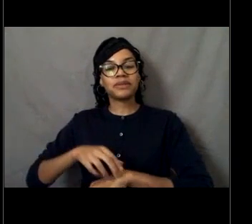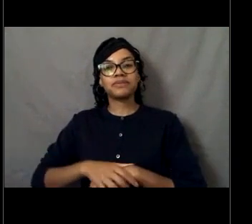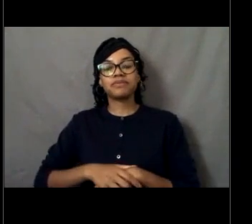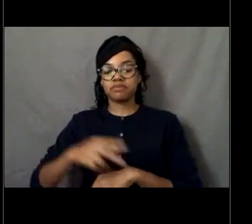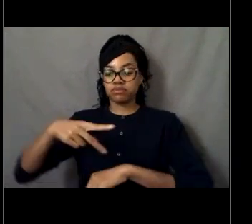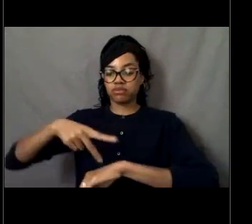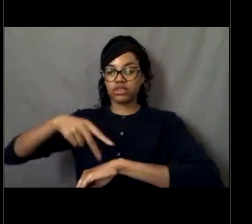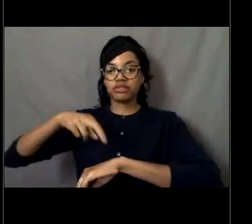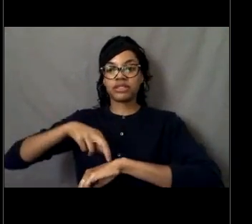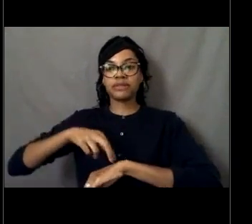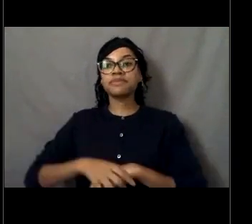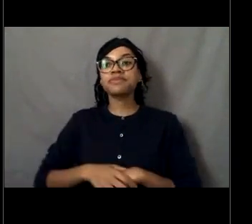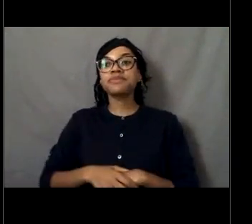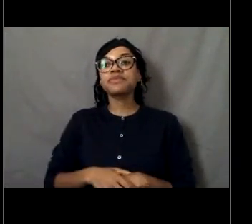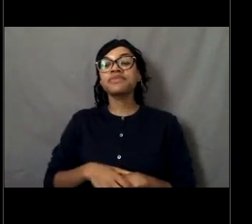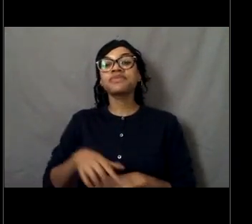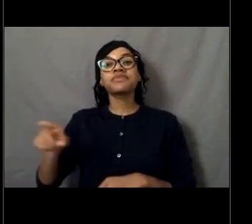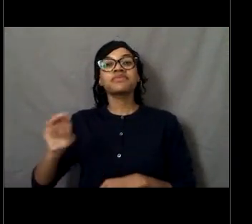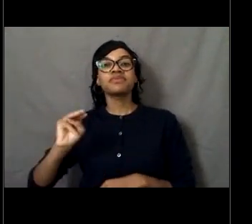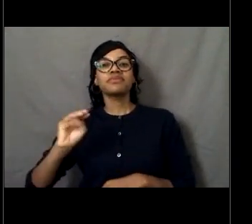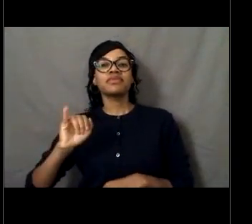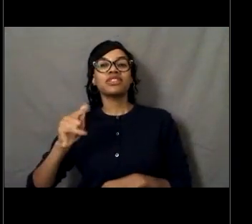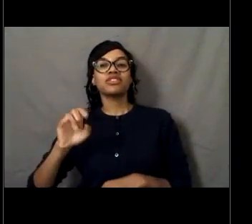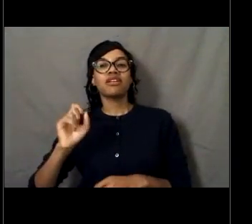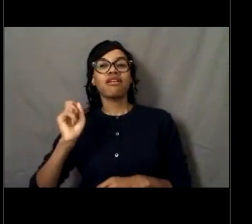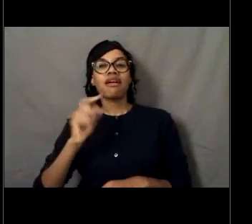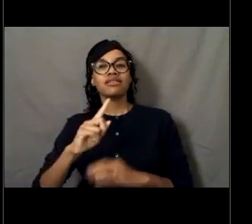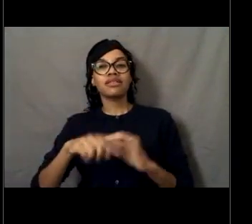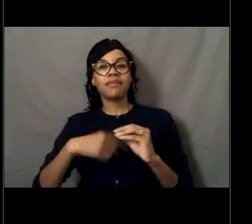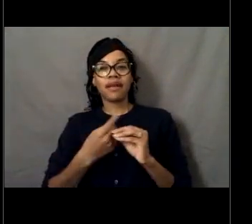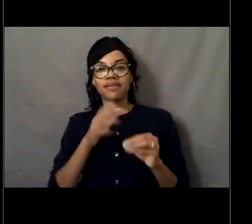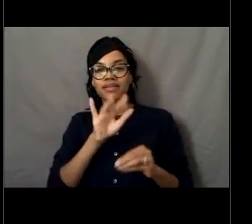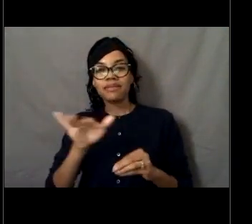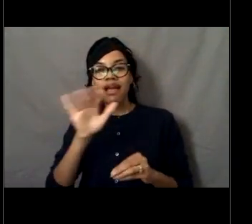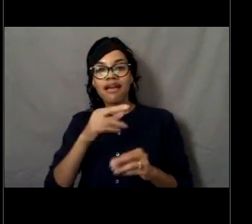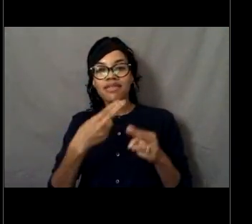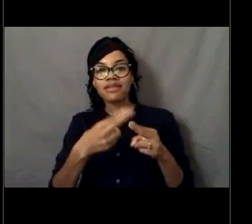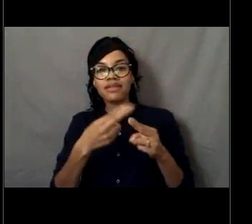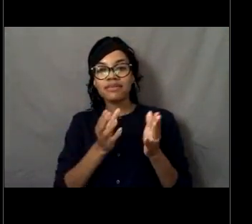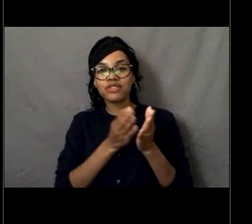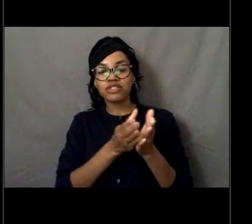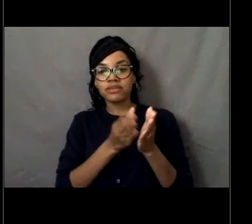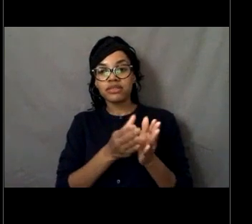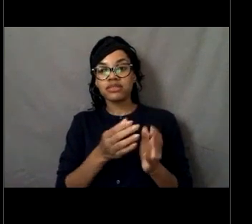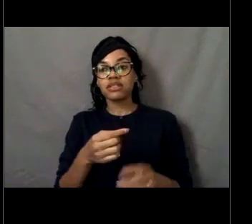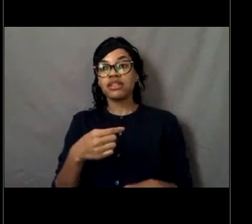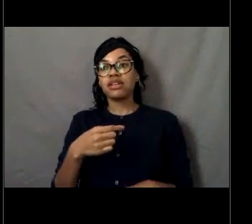So Michelle had asked about the spelling of the names of the ships that you were mentioning. So I had put into the chat box